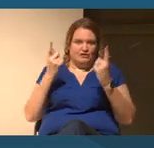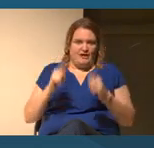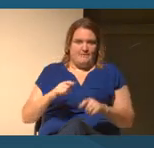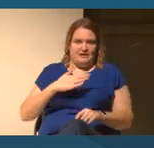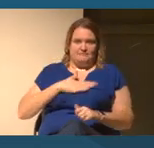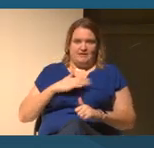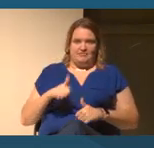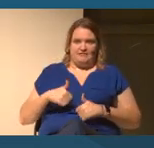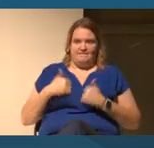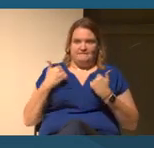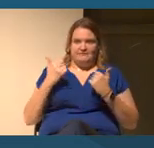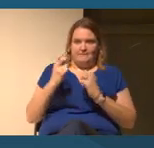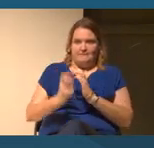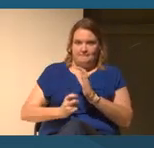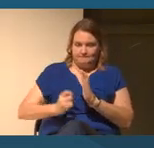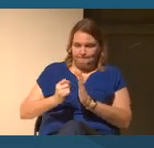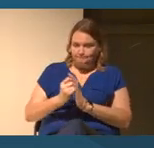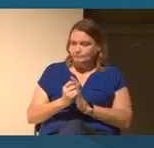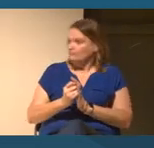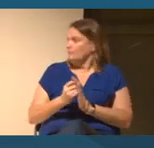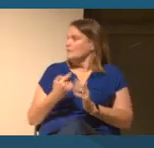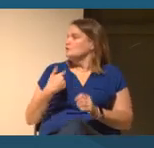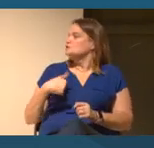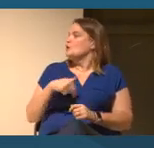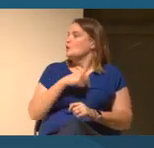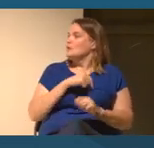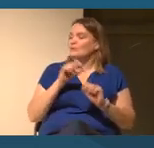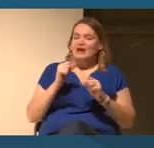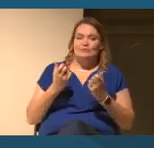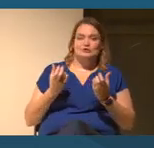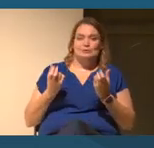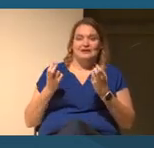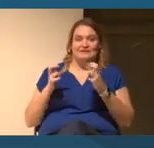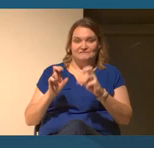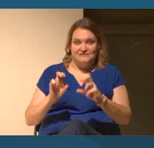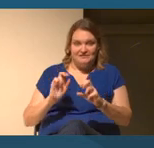And so we were able to invest our resources as a founding donor.